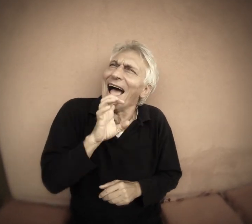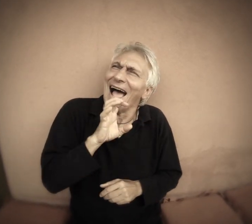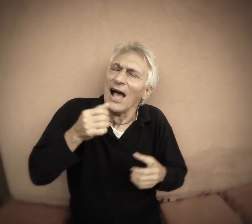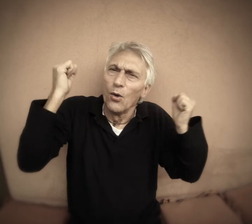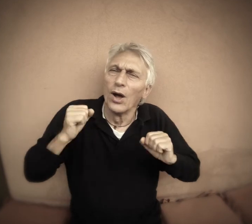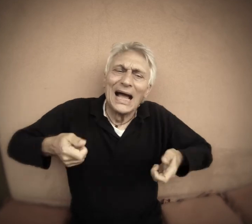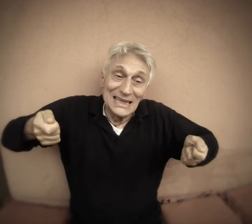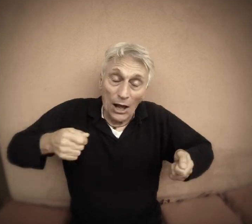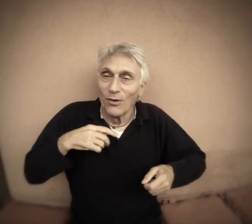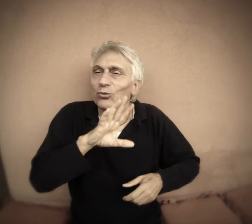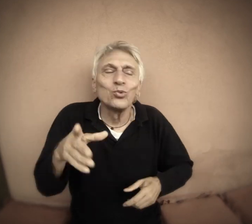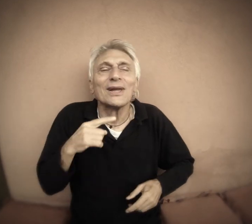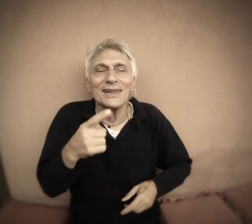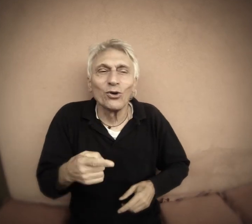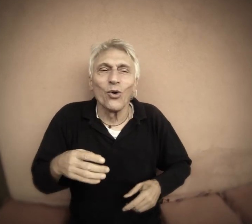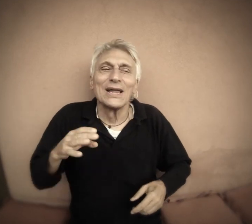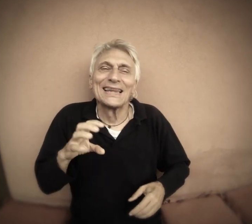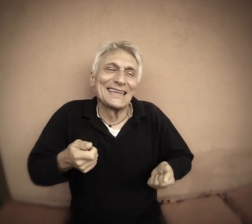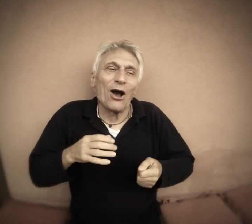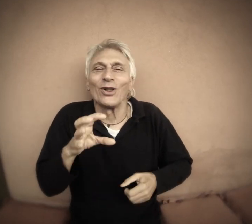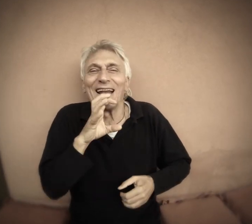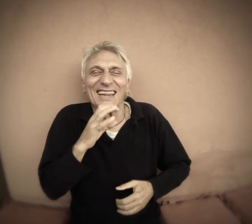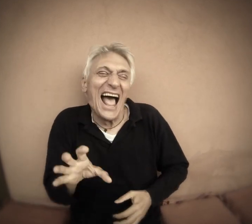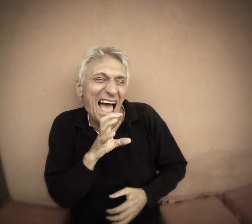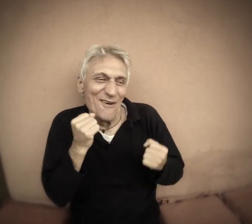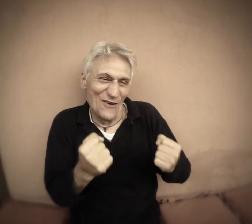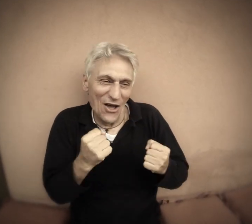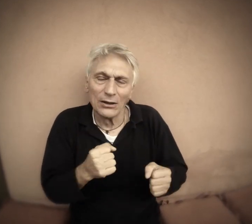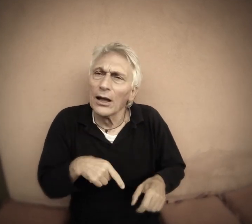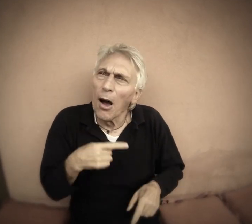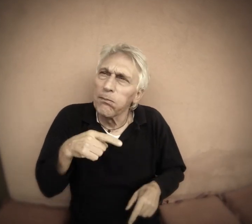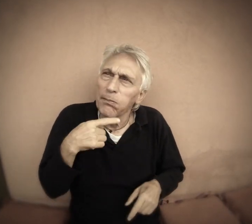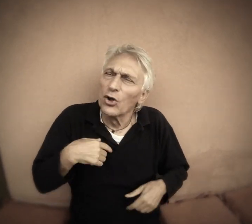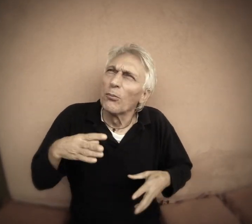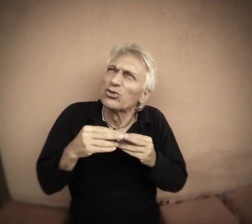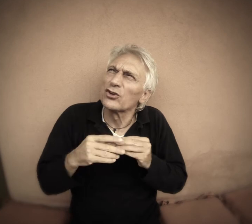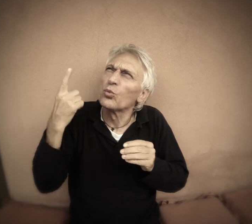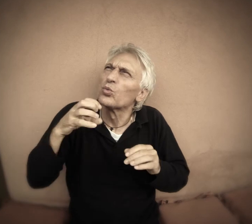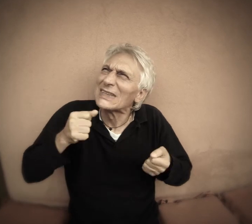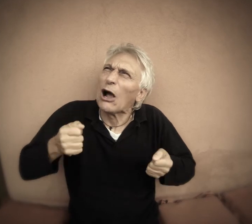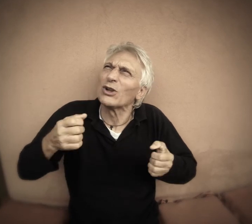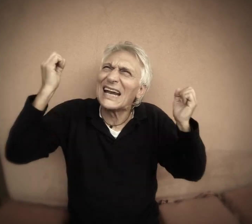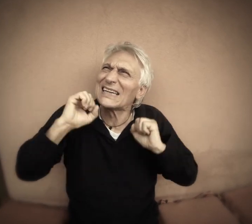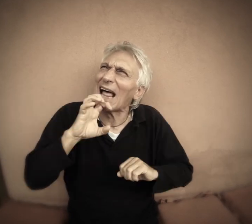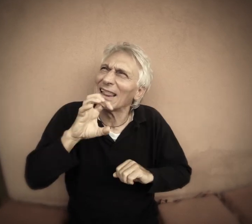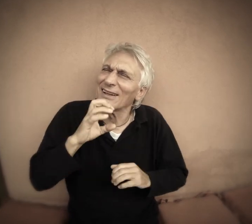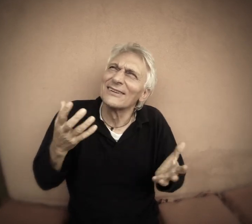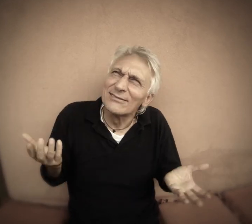I just laugh, everyone is talking about a lot of laughs, and I'm doing